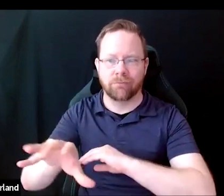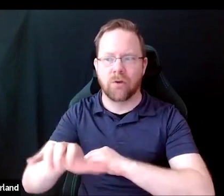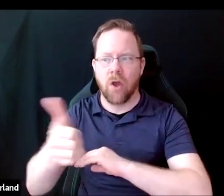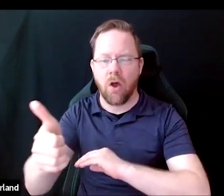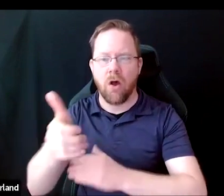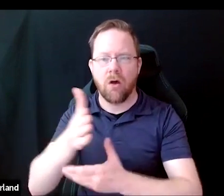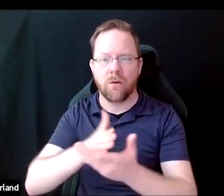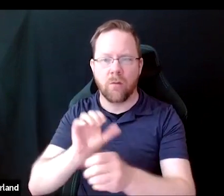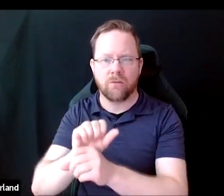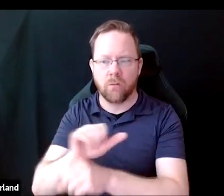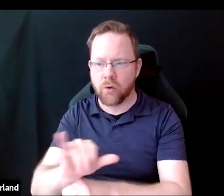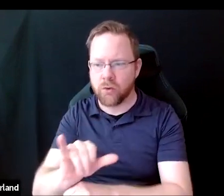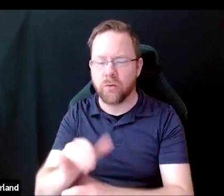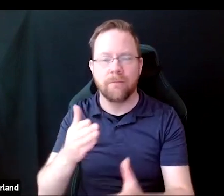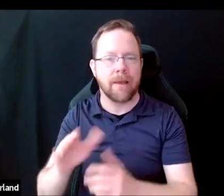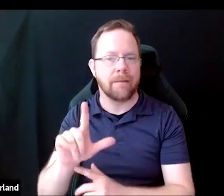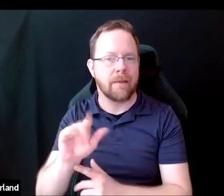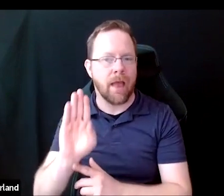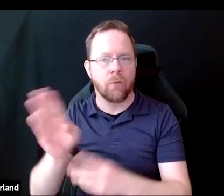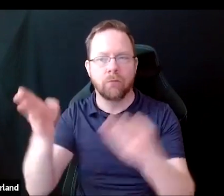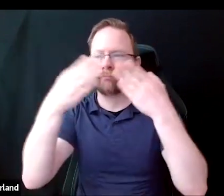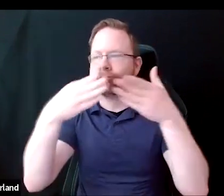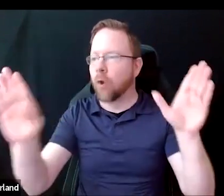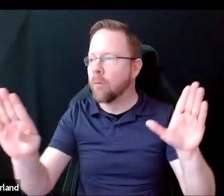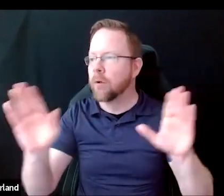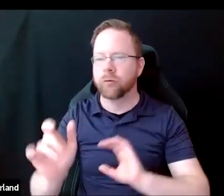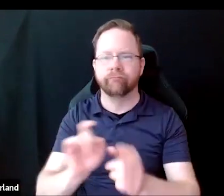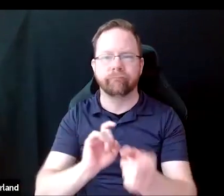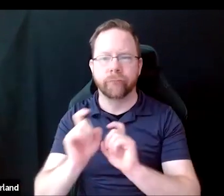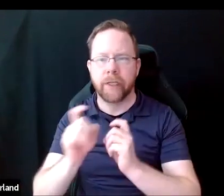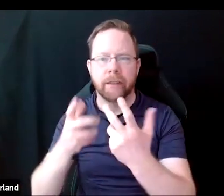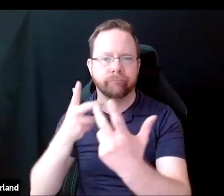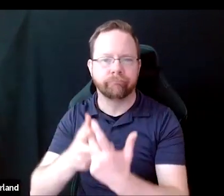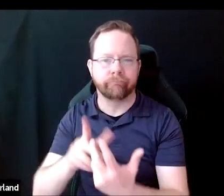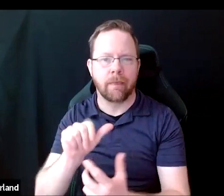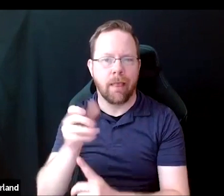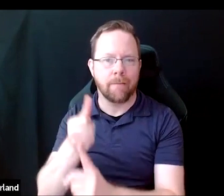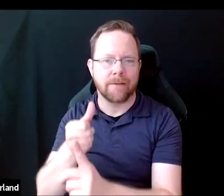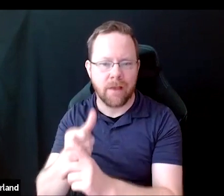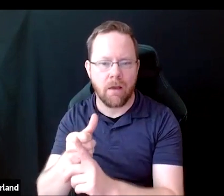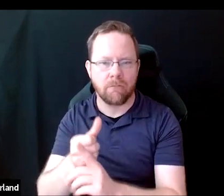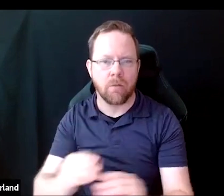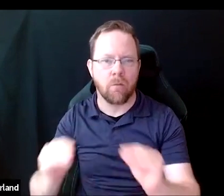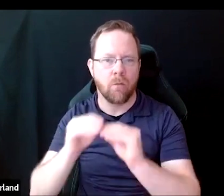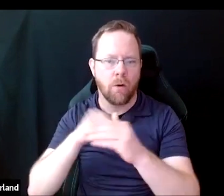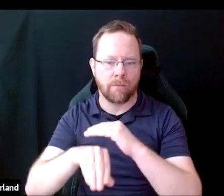They might be more open to making changes to the labs themselves to make them more accessible.